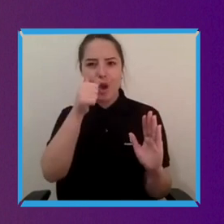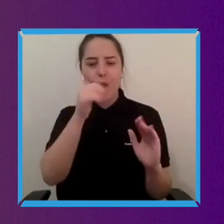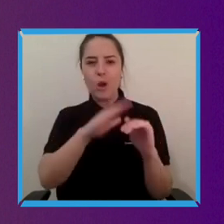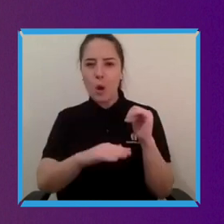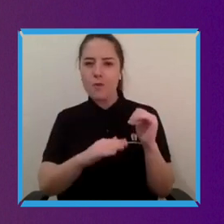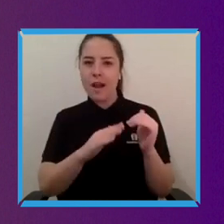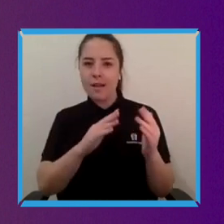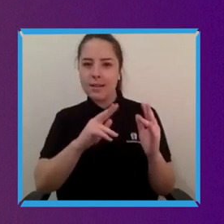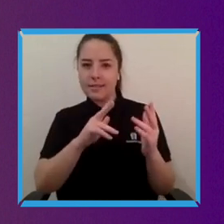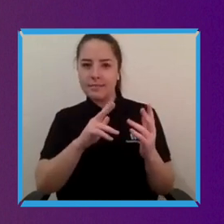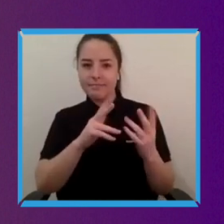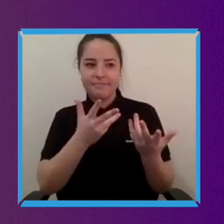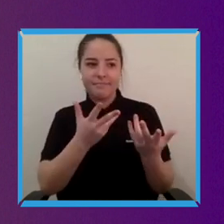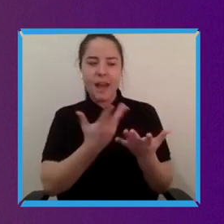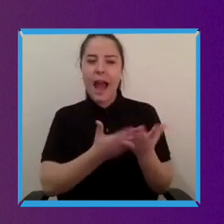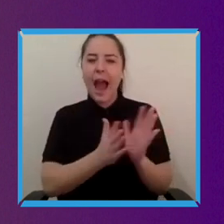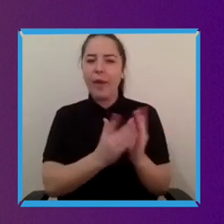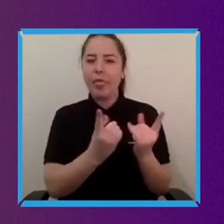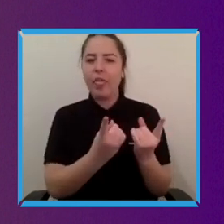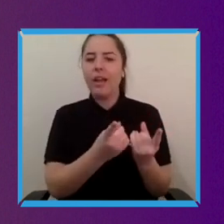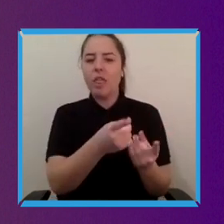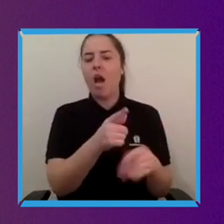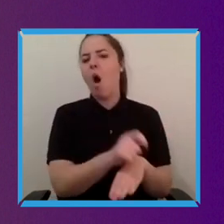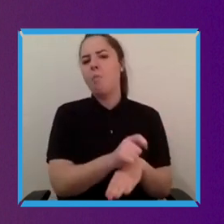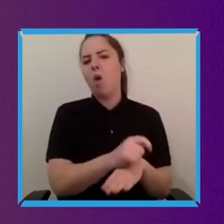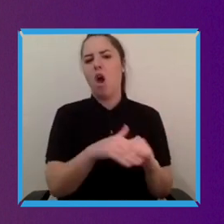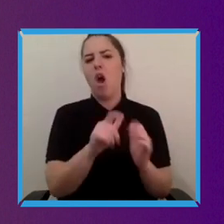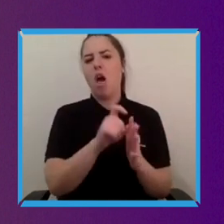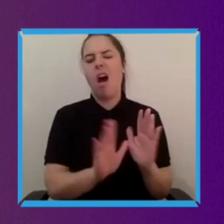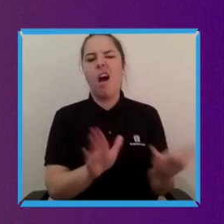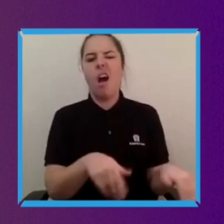neglected so if anything you know in some markets you may have to spend